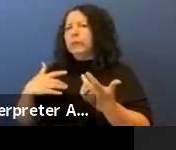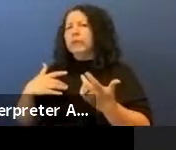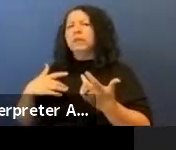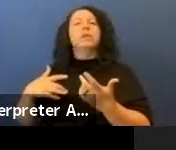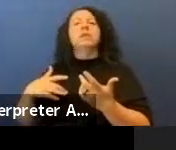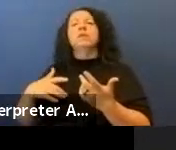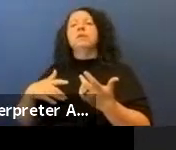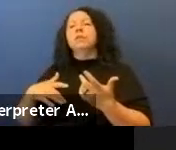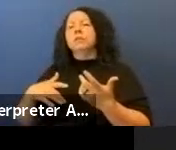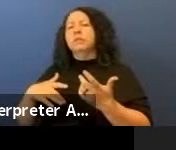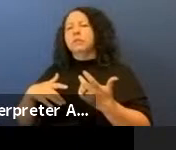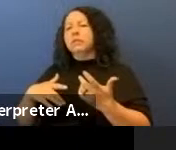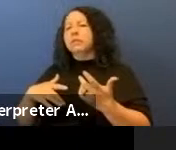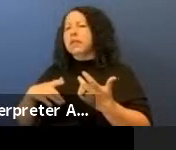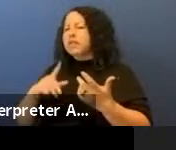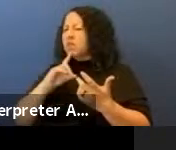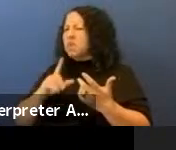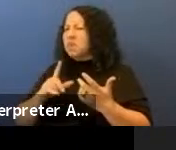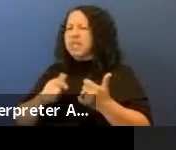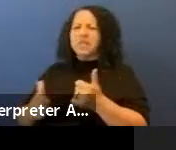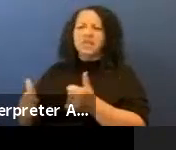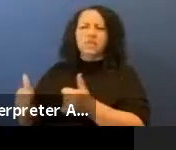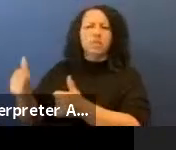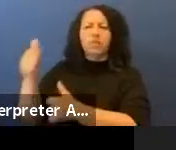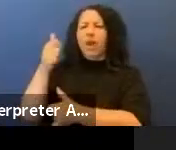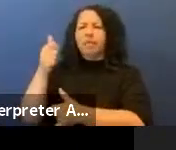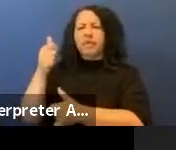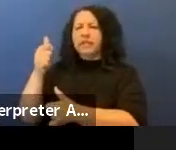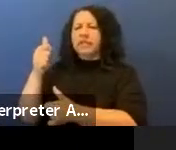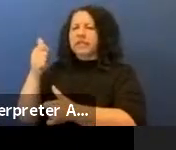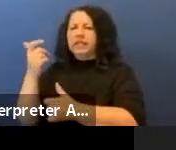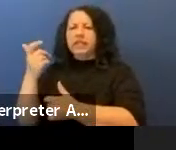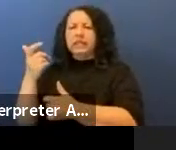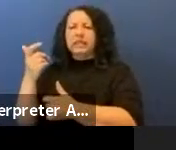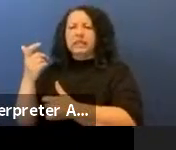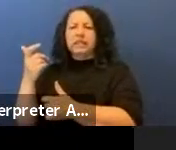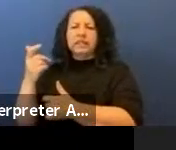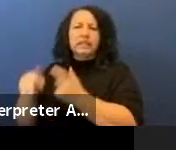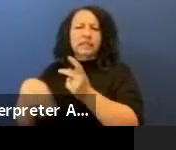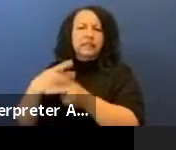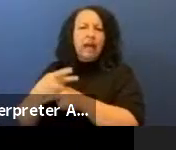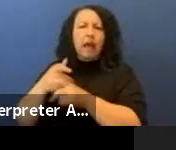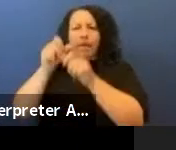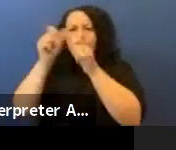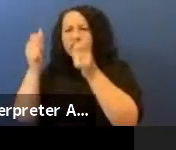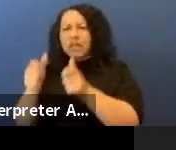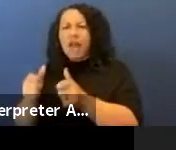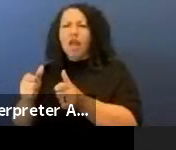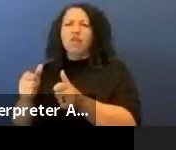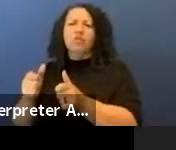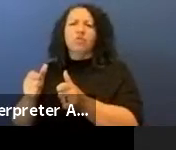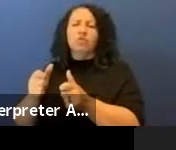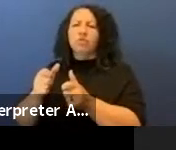a supremacist kind of statue, it's a statue for racism,